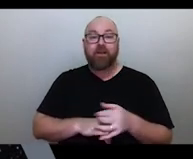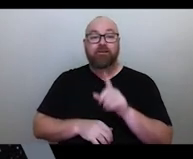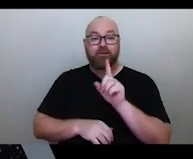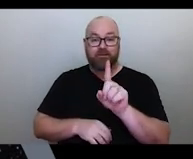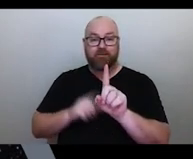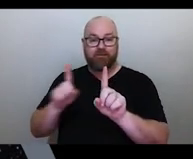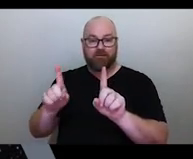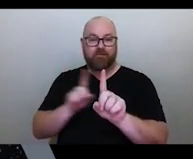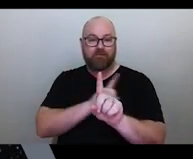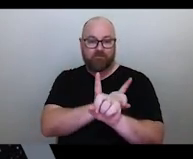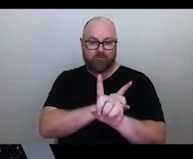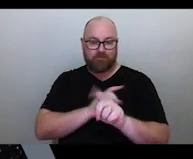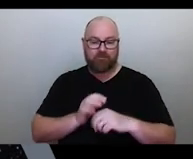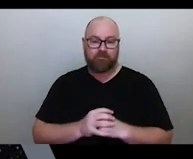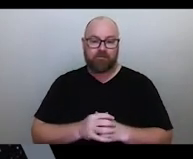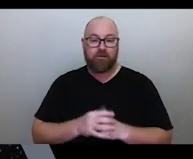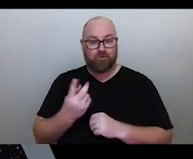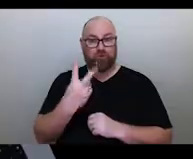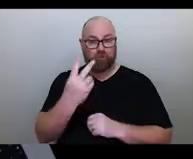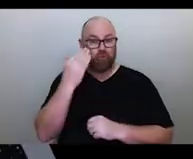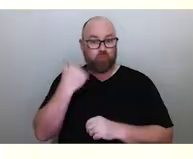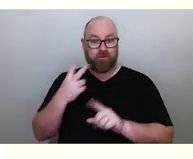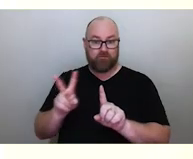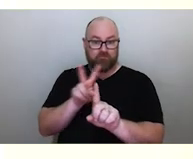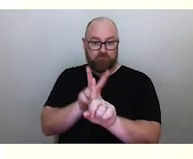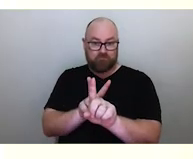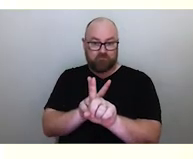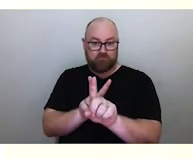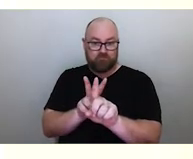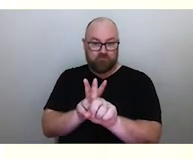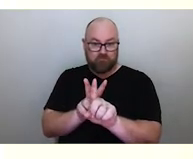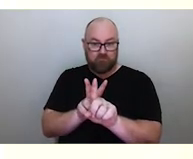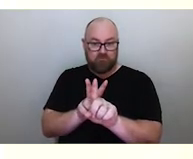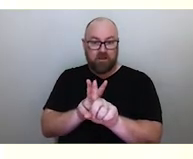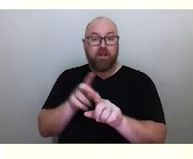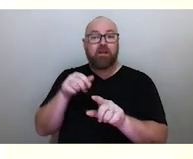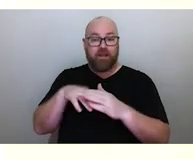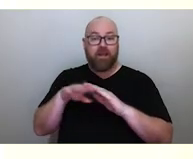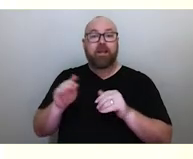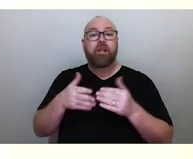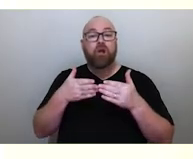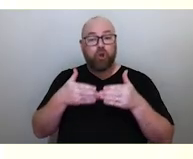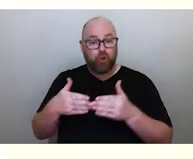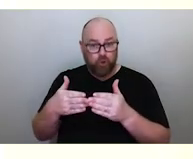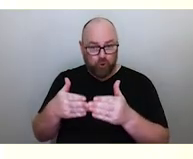are Tau and Sigma Scorpii. These are the two women. They're in the celestial canoe, which is traced up by Scorpius,